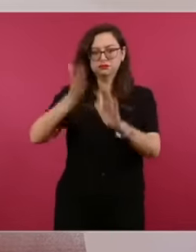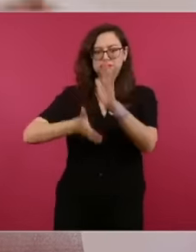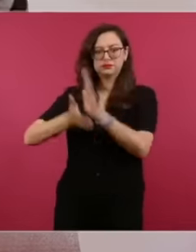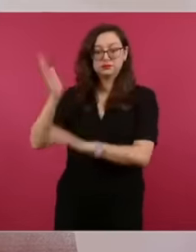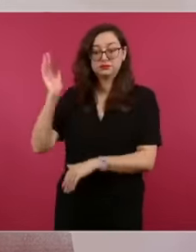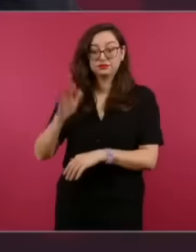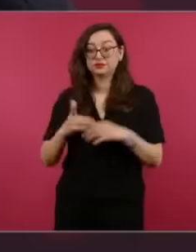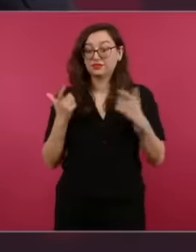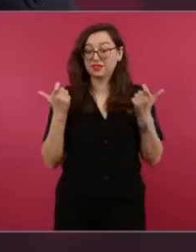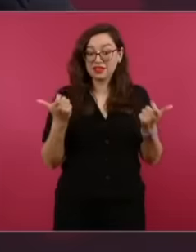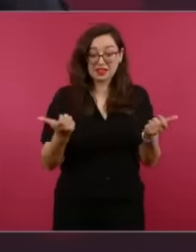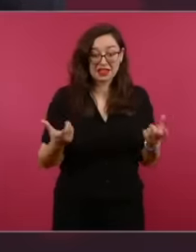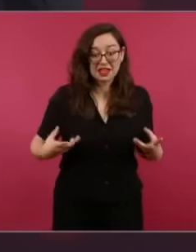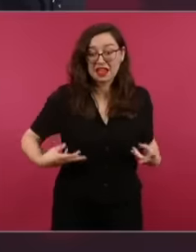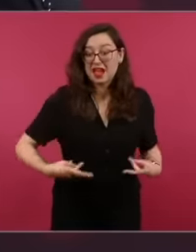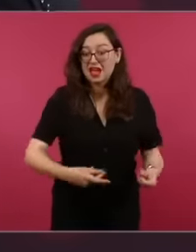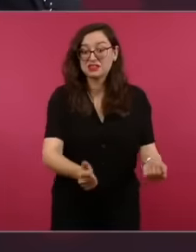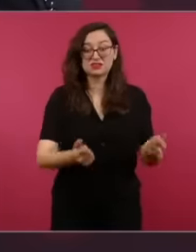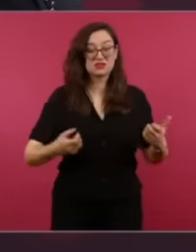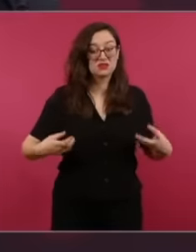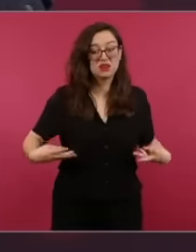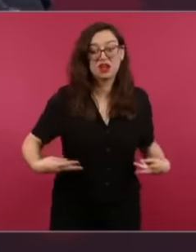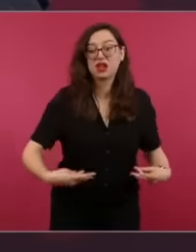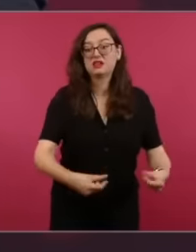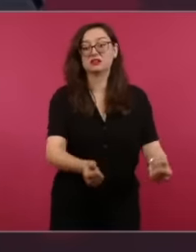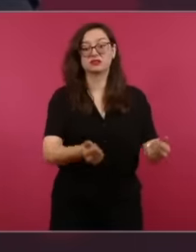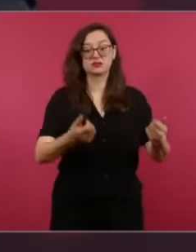much did that cost us a lot? There was a trust